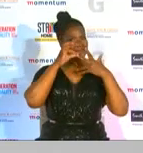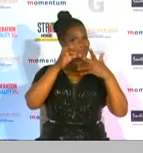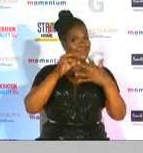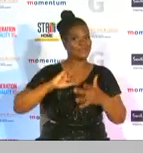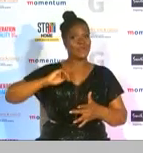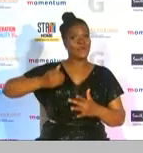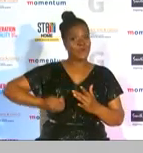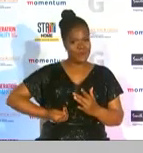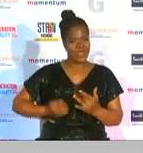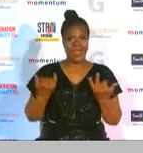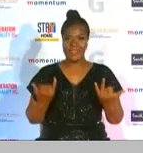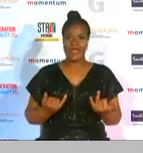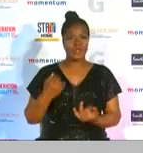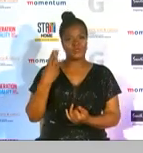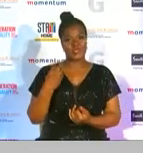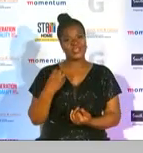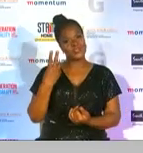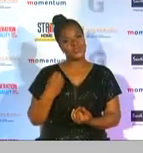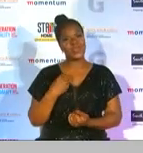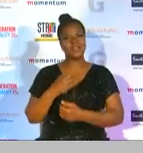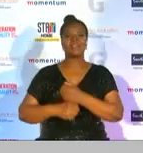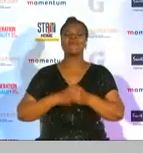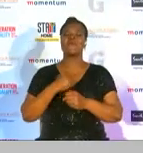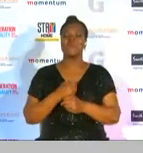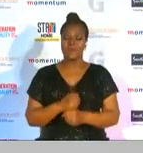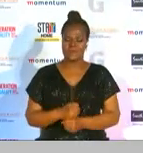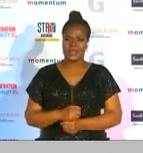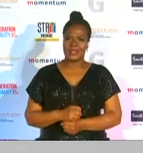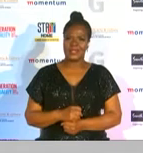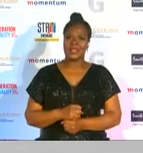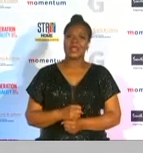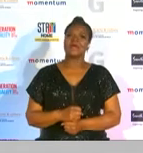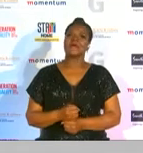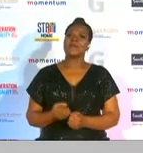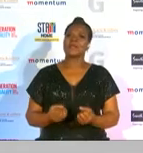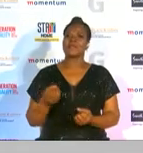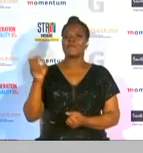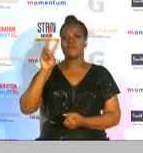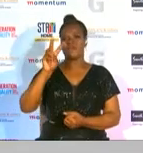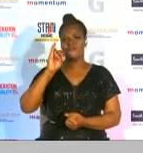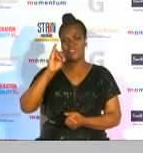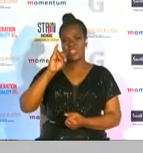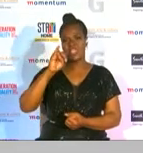the 2020 woman of the year award goes to virginia mabaso and to hand over